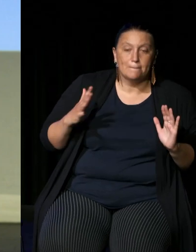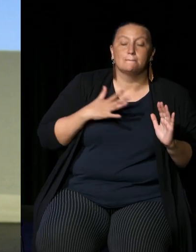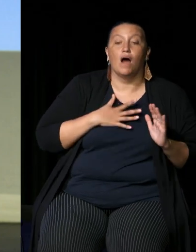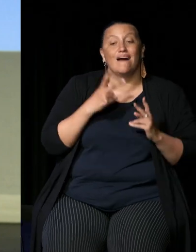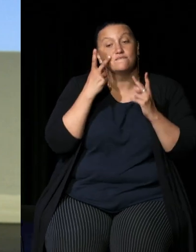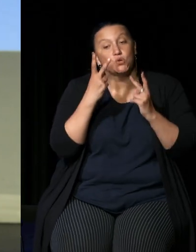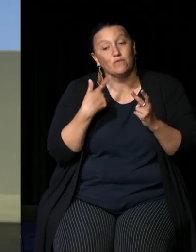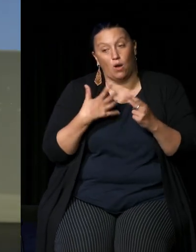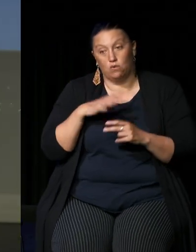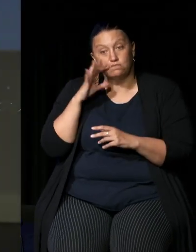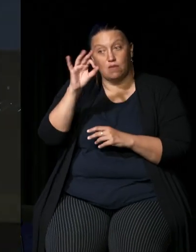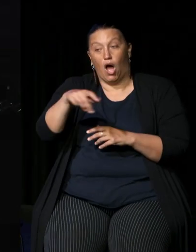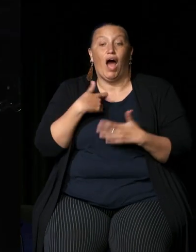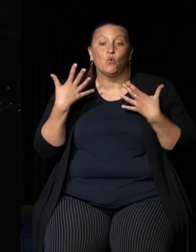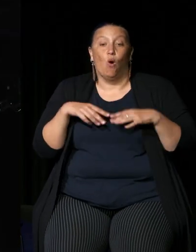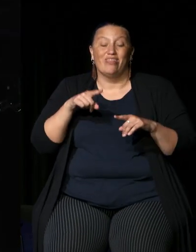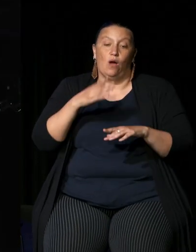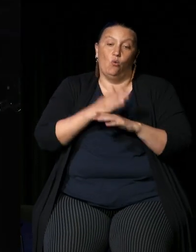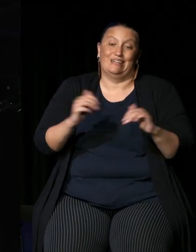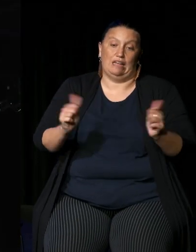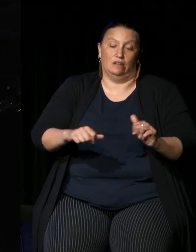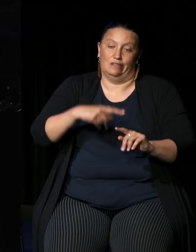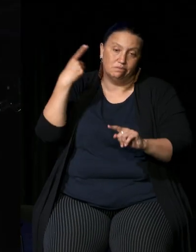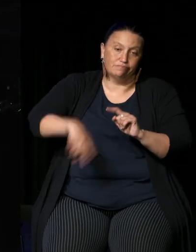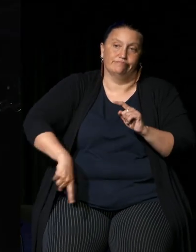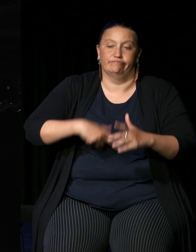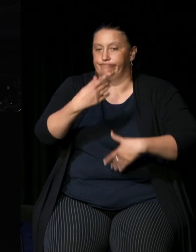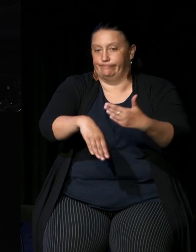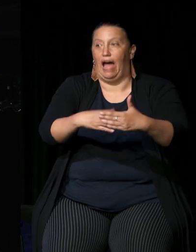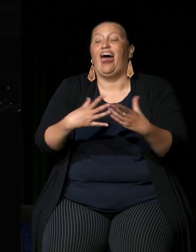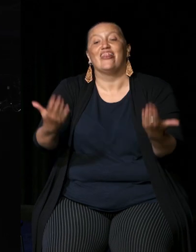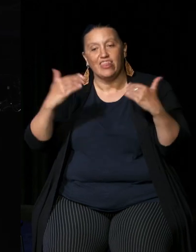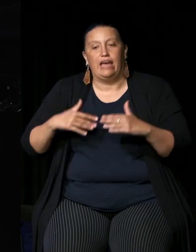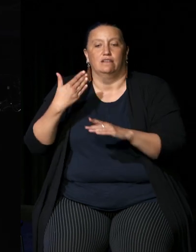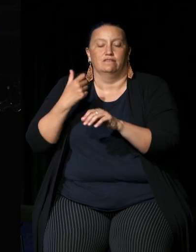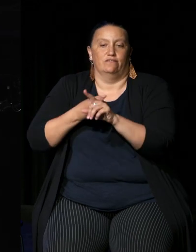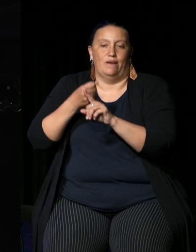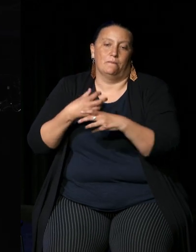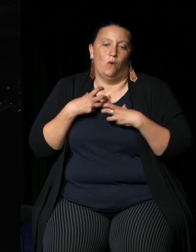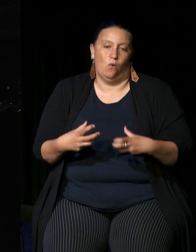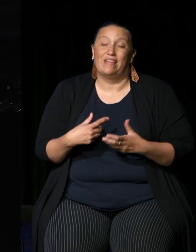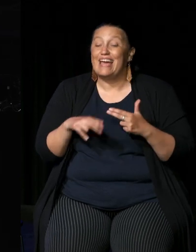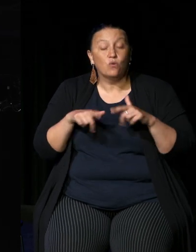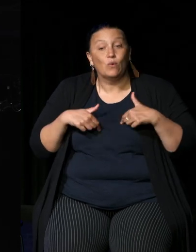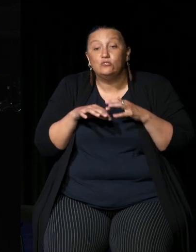can put it is that we get this piece of work done because to not get it done is unthinkable